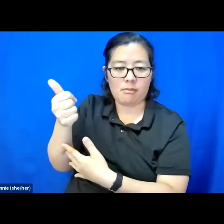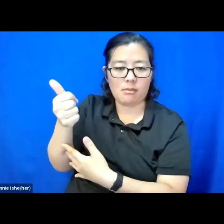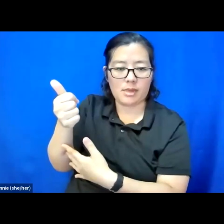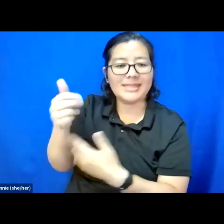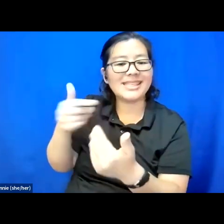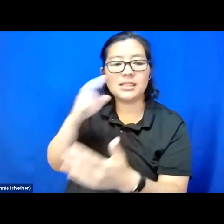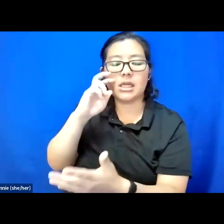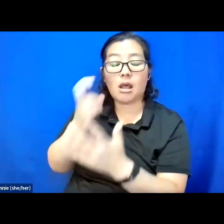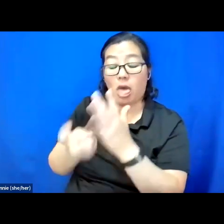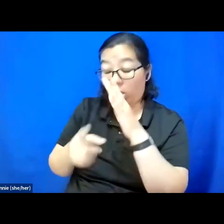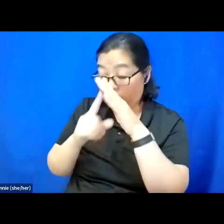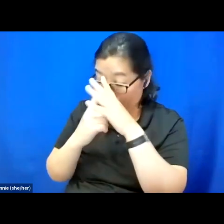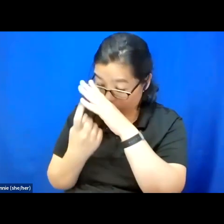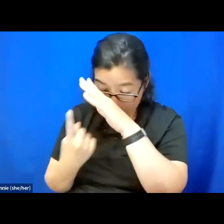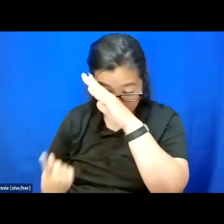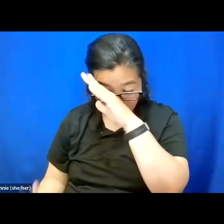It will become all consuming.